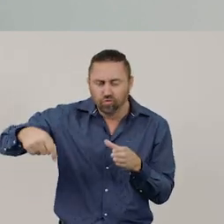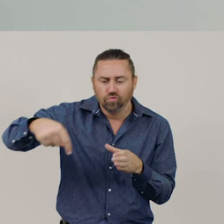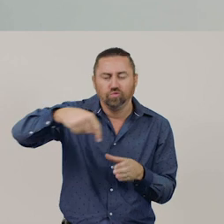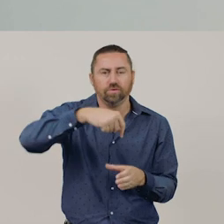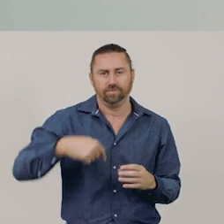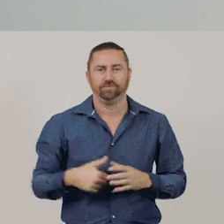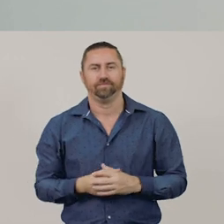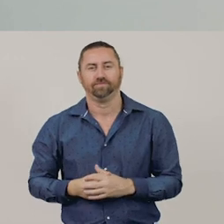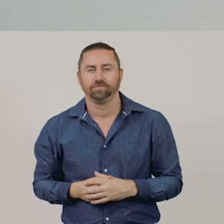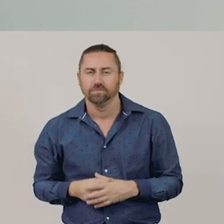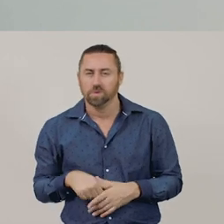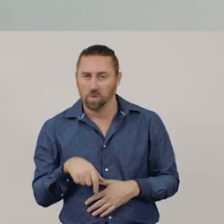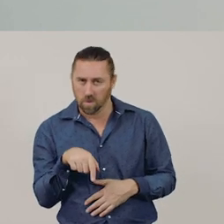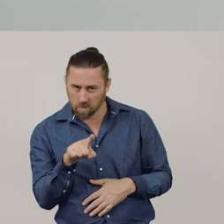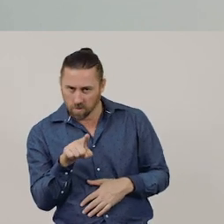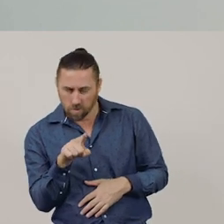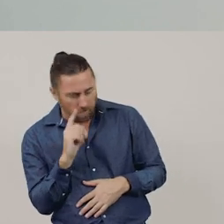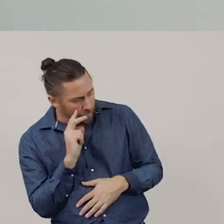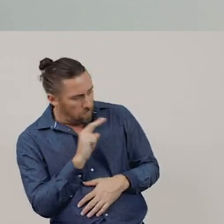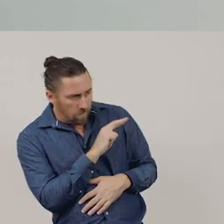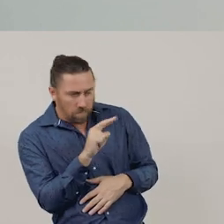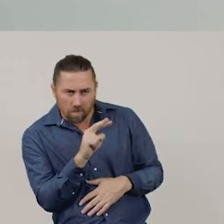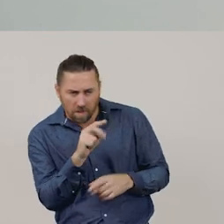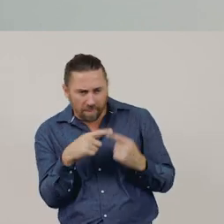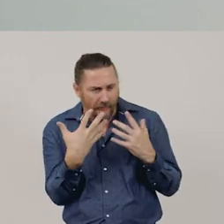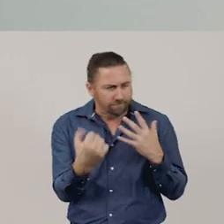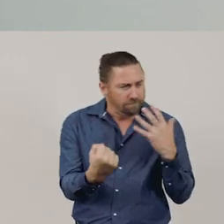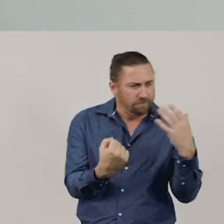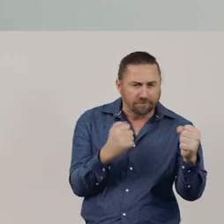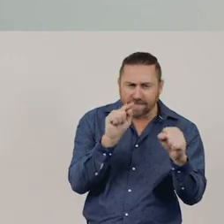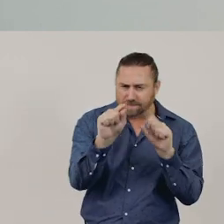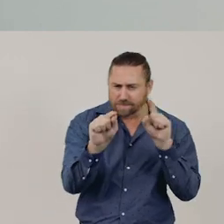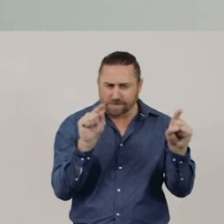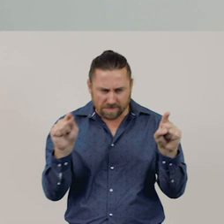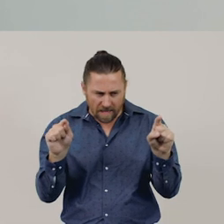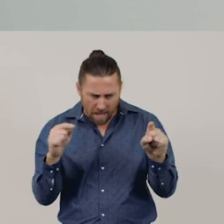Being able to recognise features of objects helps us to make better designs.